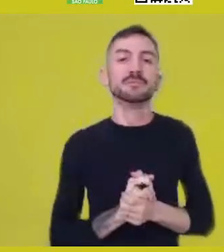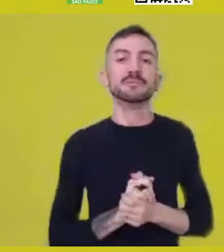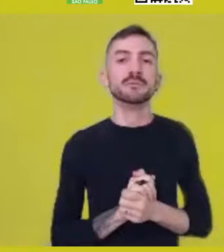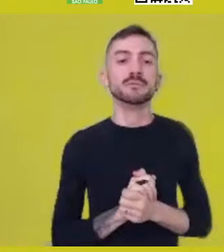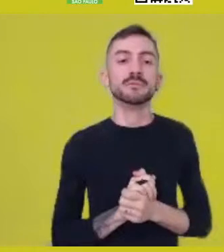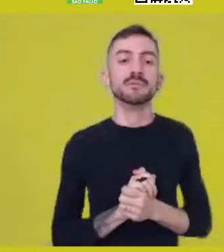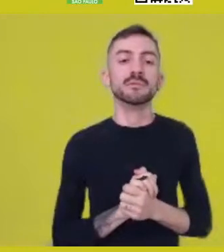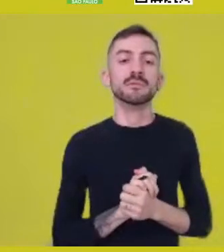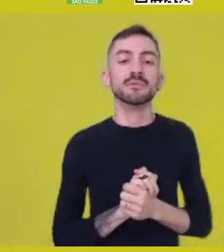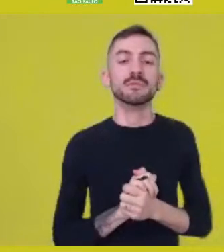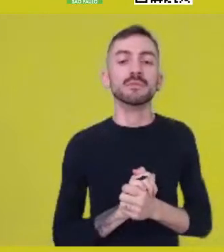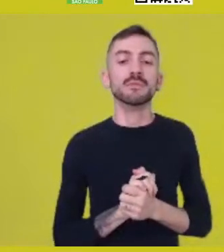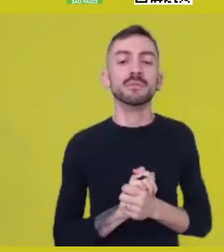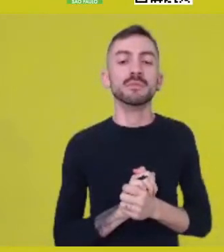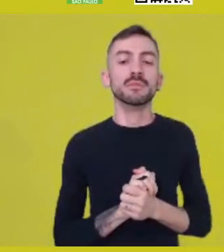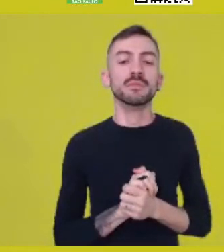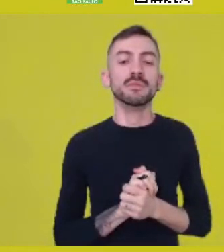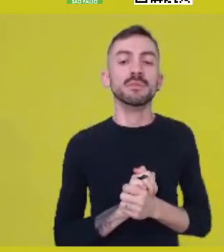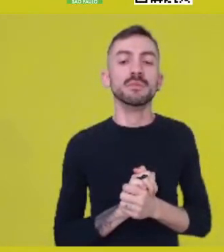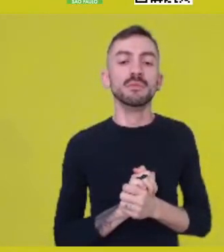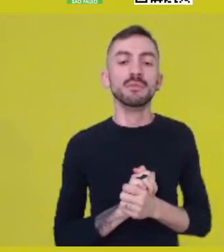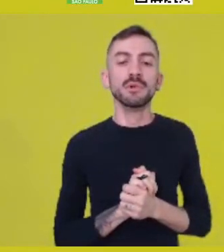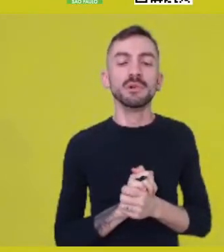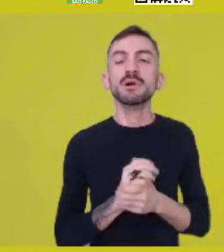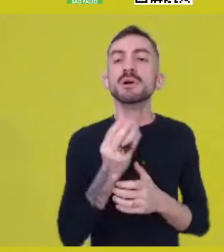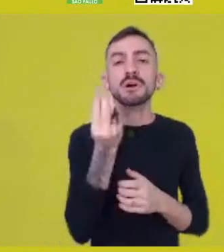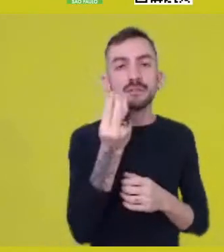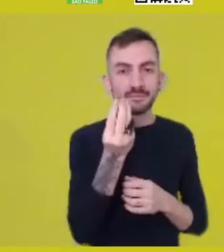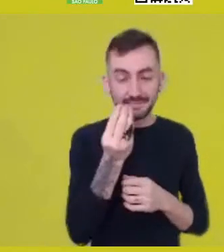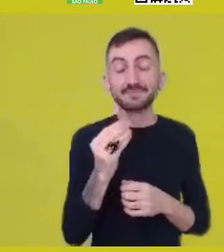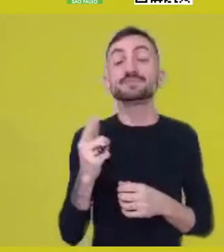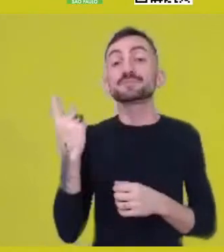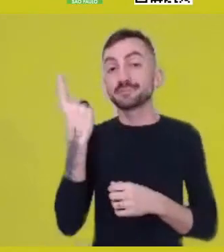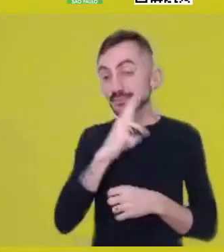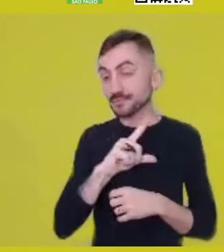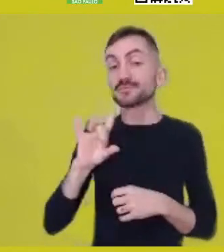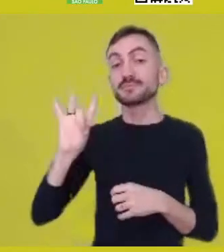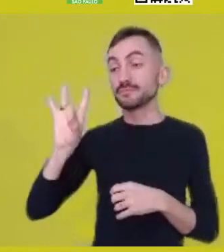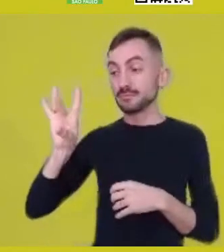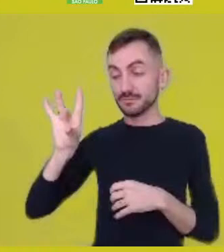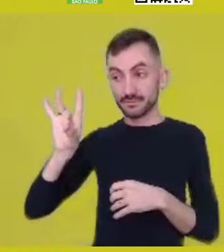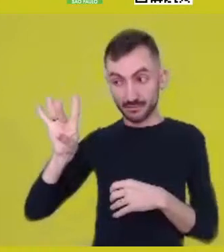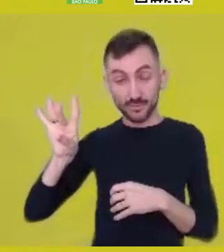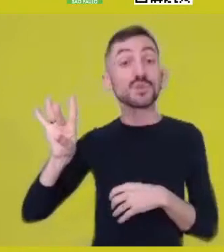which, besides being autonomous, is communal.